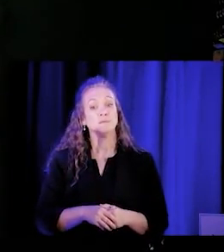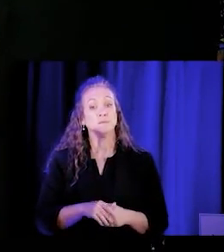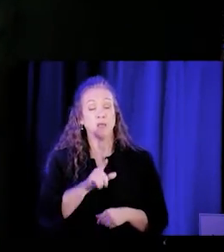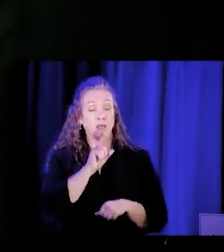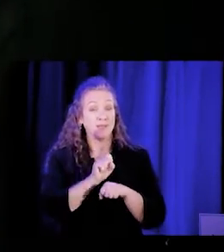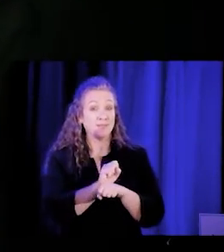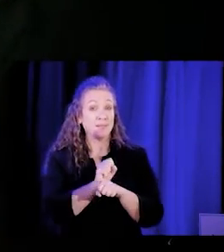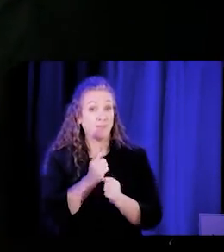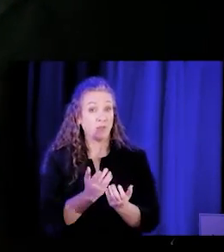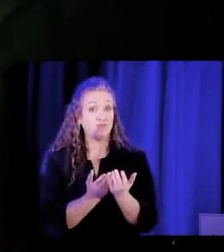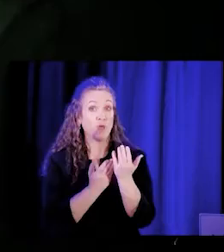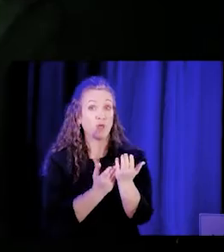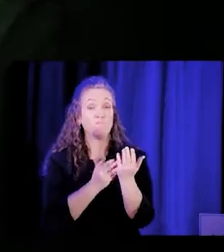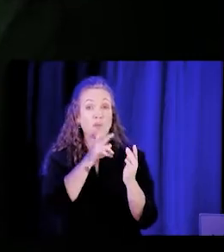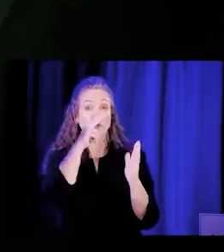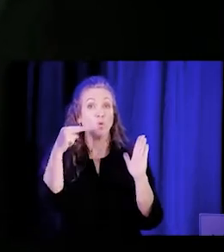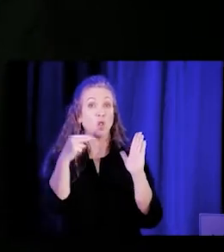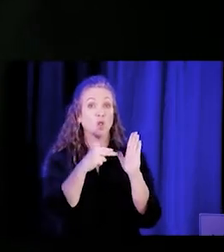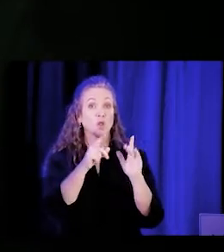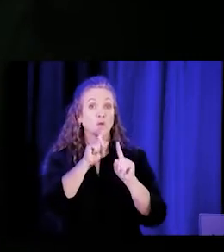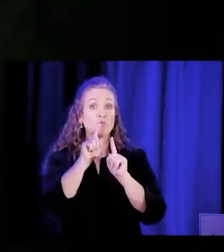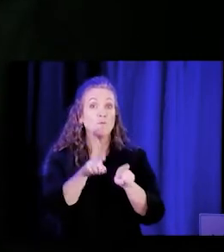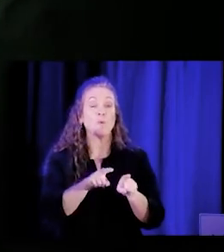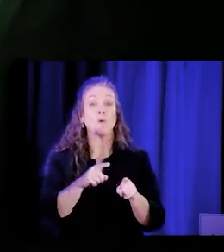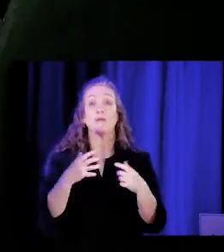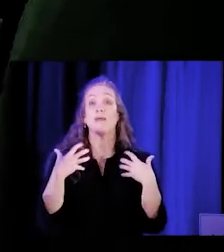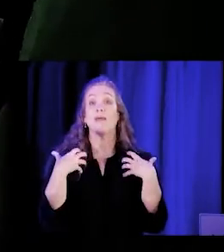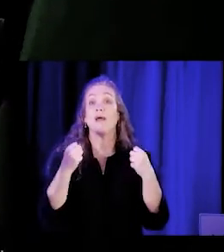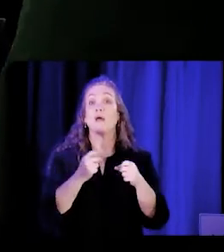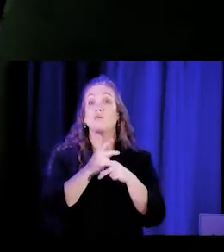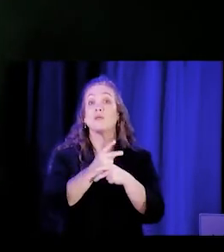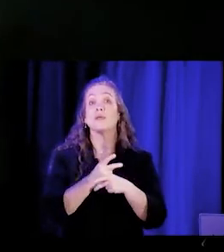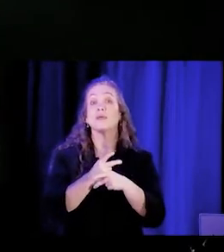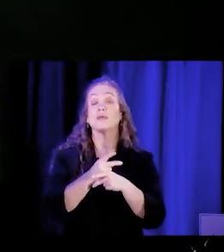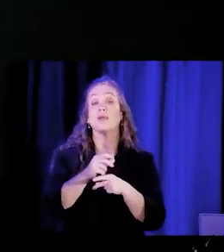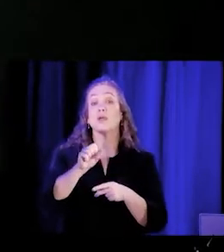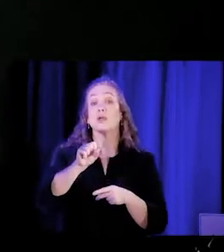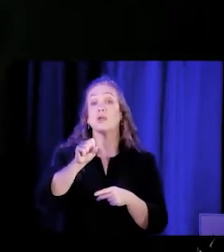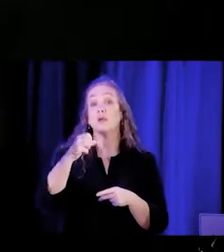at the report, the healthcare survey employer report, 'cause that does have some data